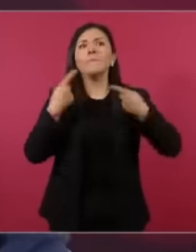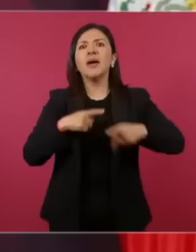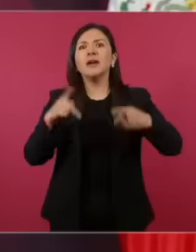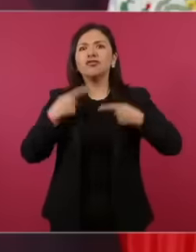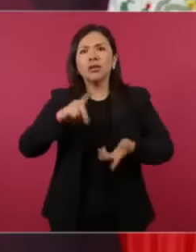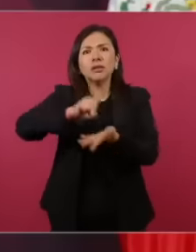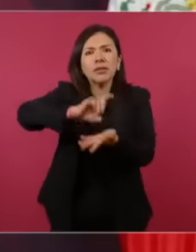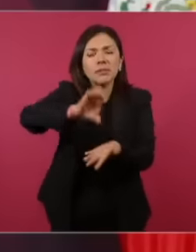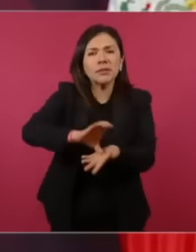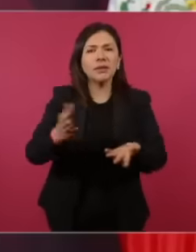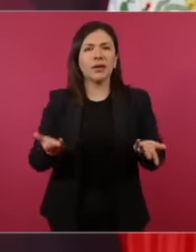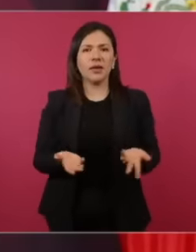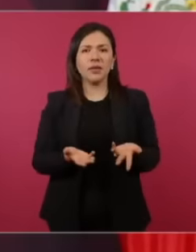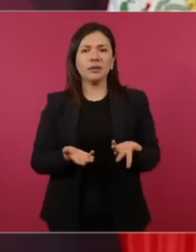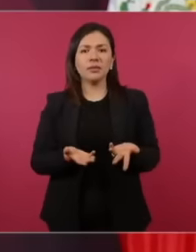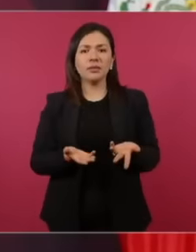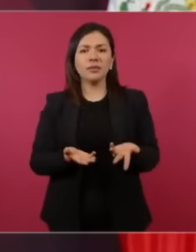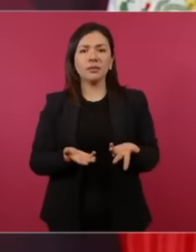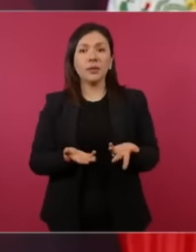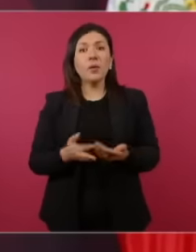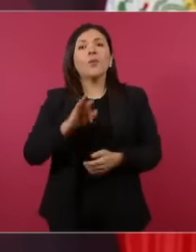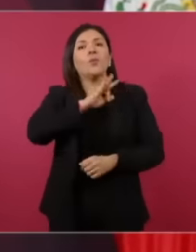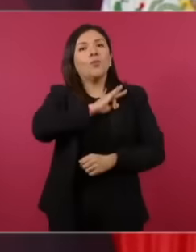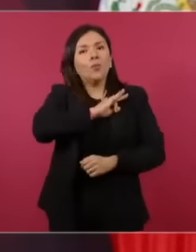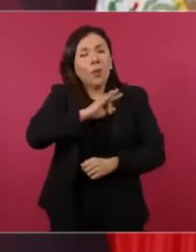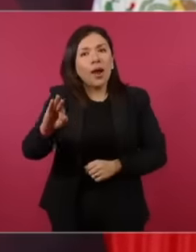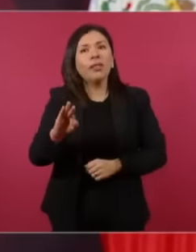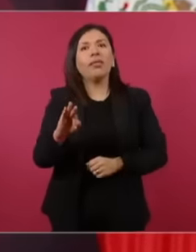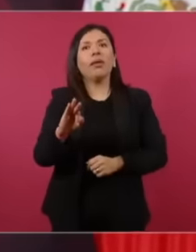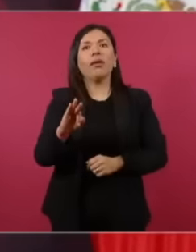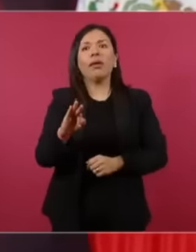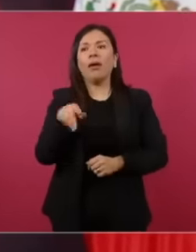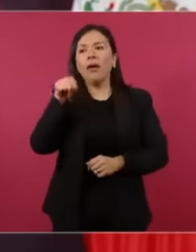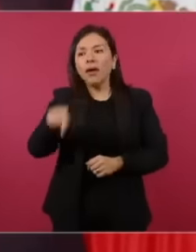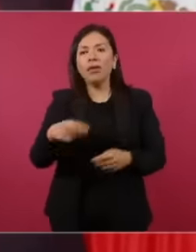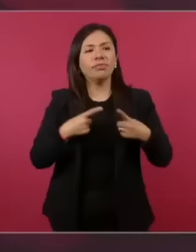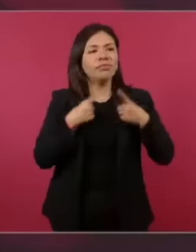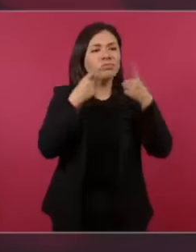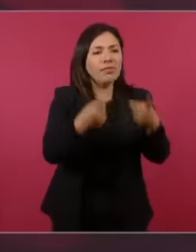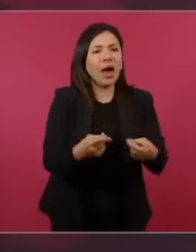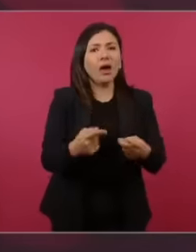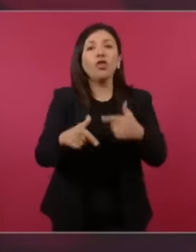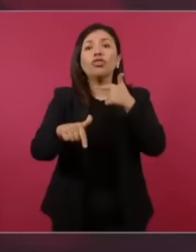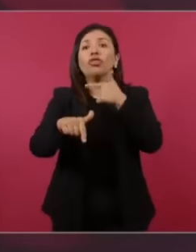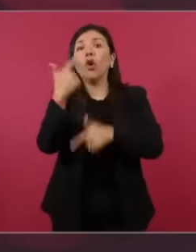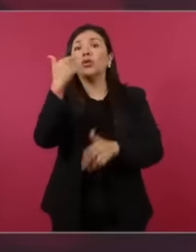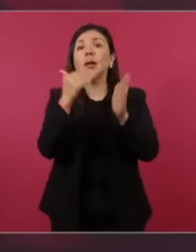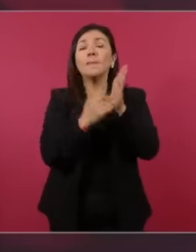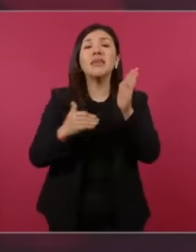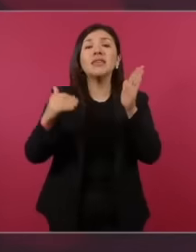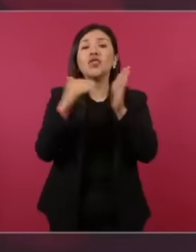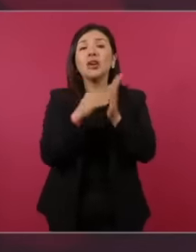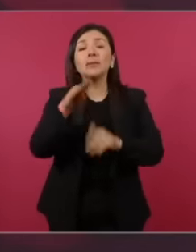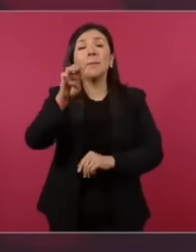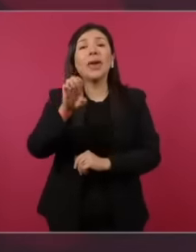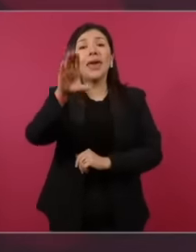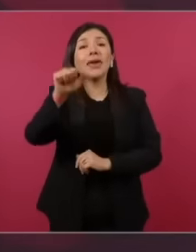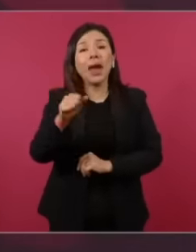disabilities they allowed us to grant 12 million scholarships to